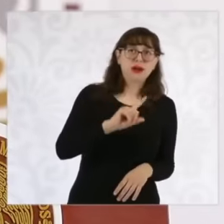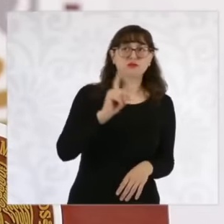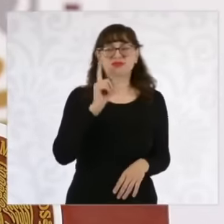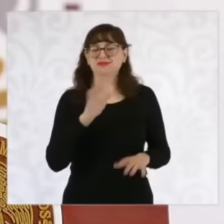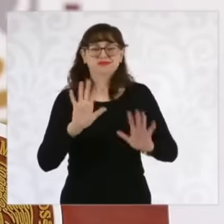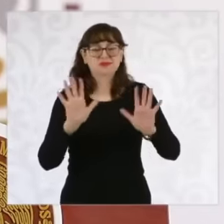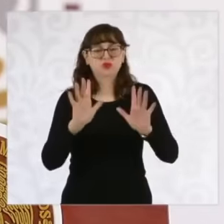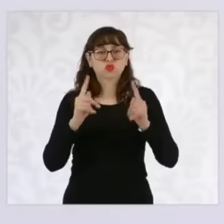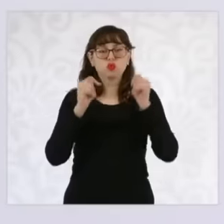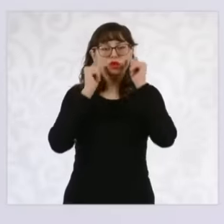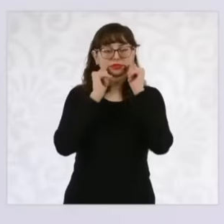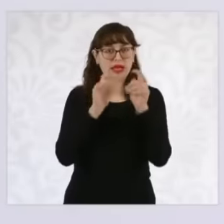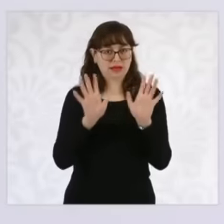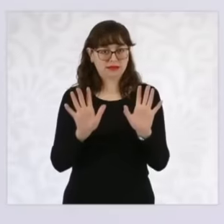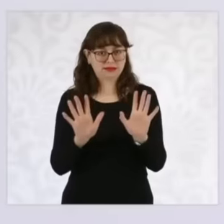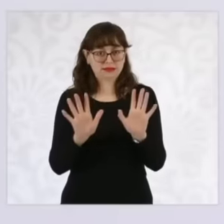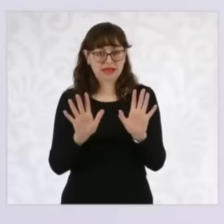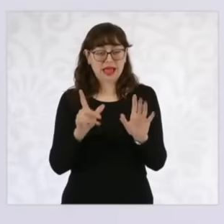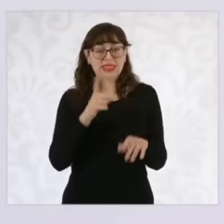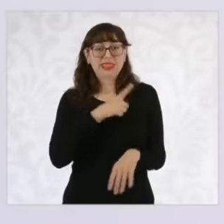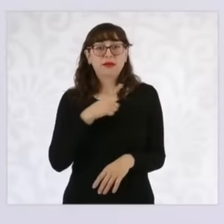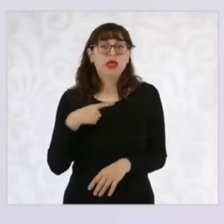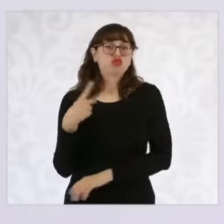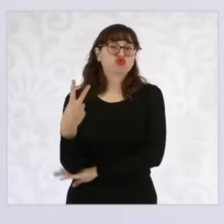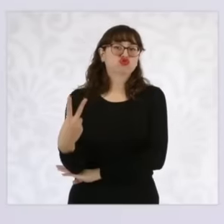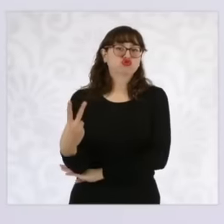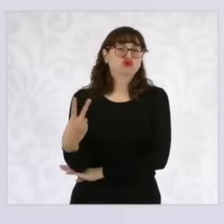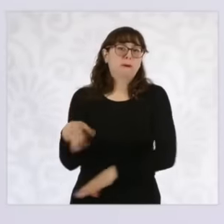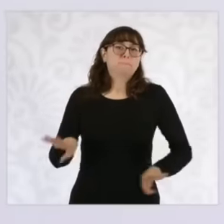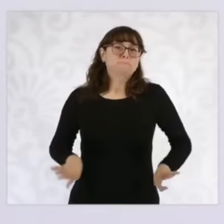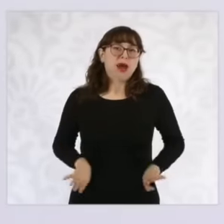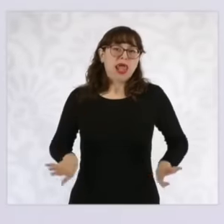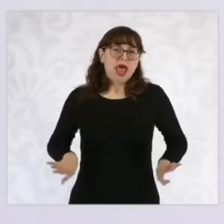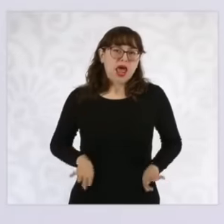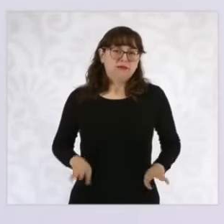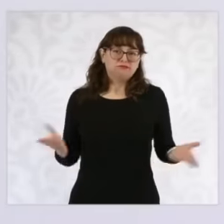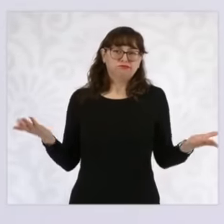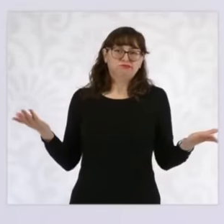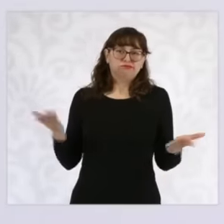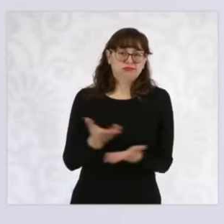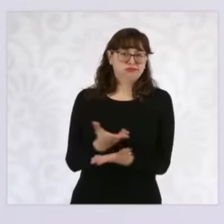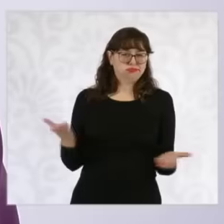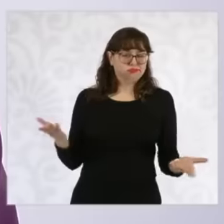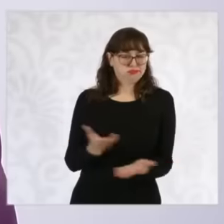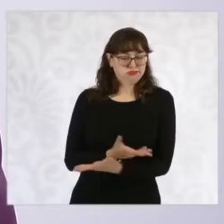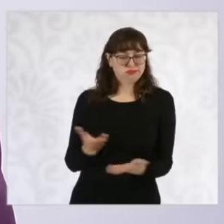family so that they could share the housework but in general the